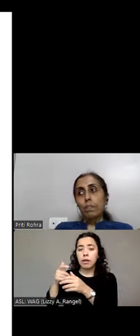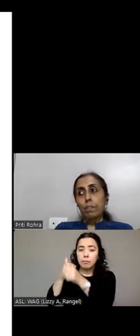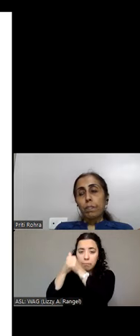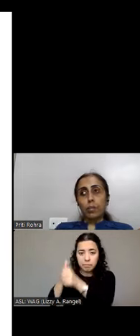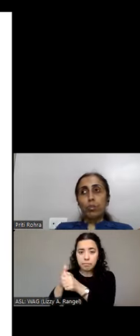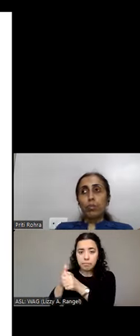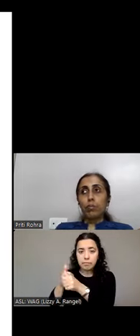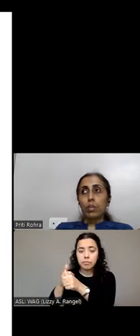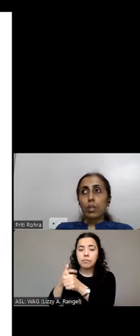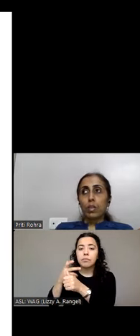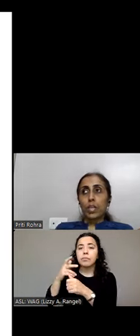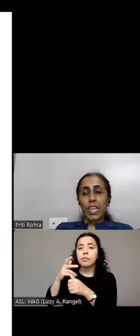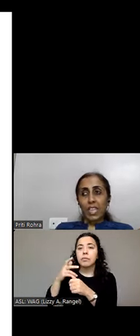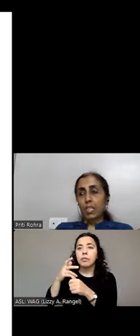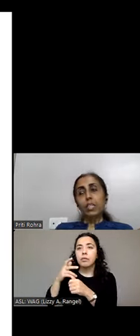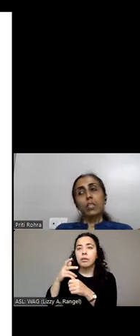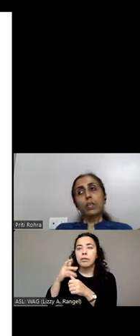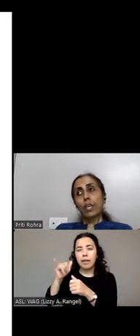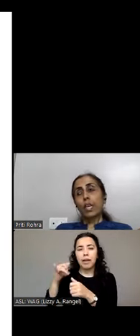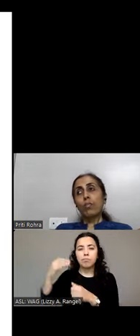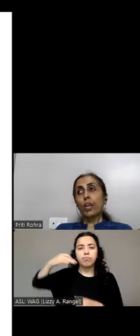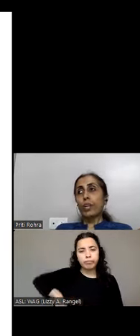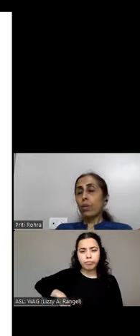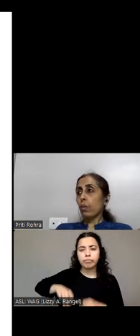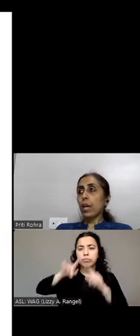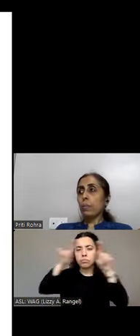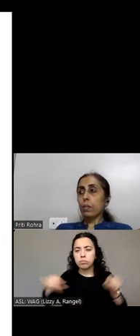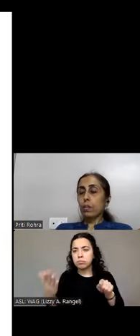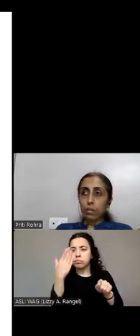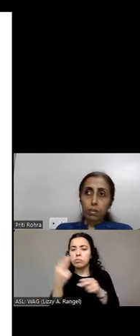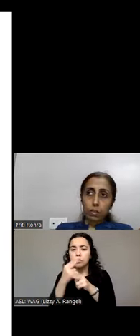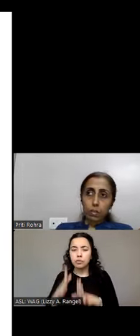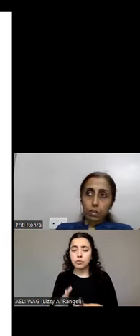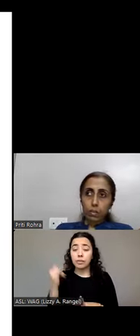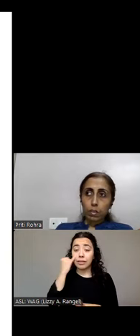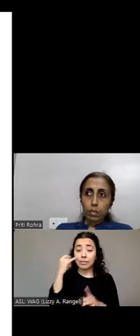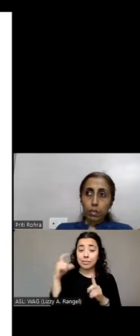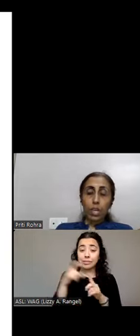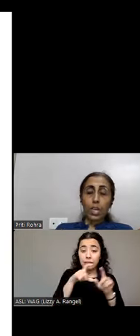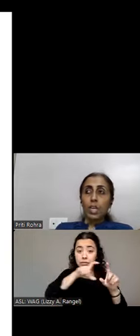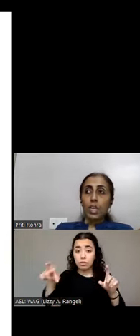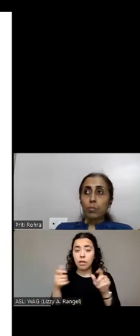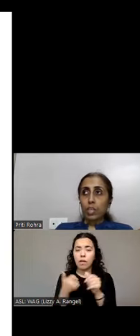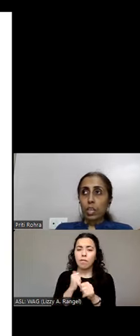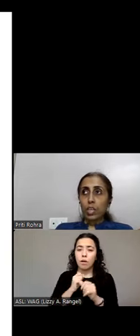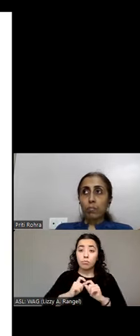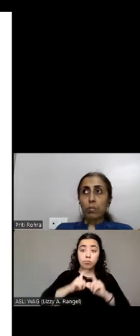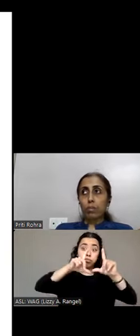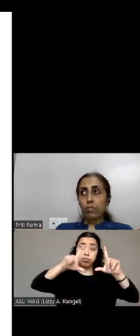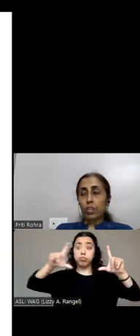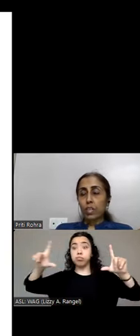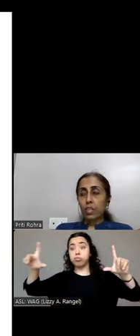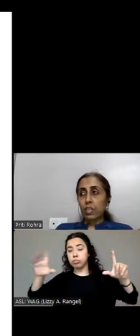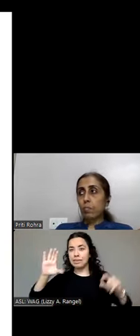When it comes to text avoid all capitals. Especially in blocks of content. In